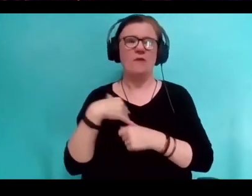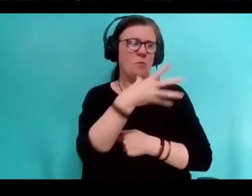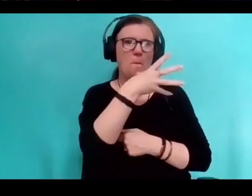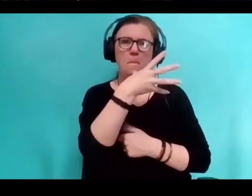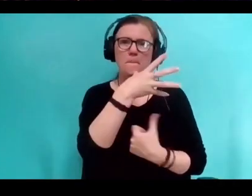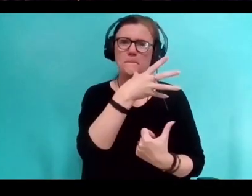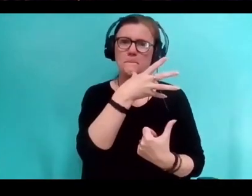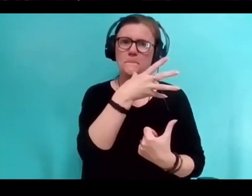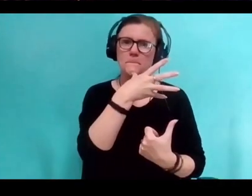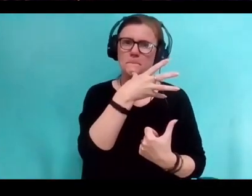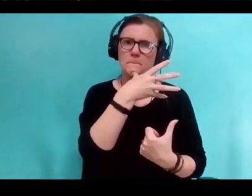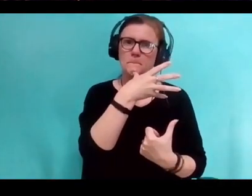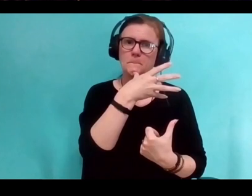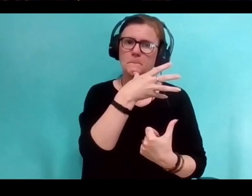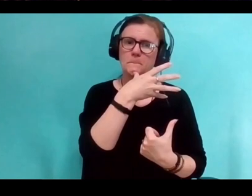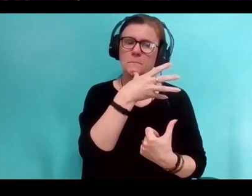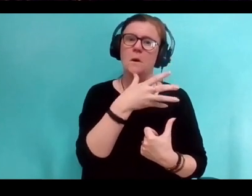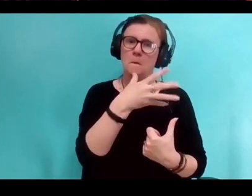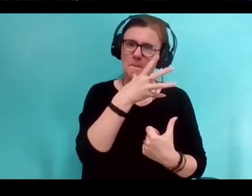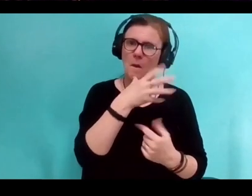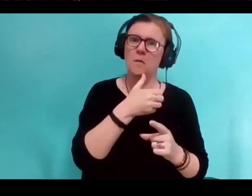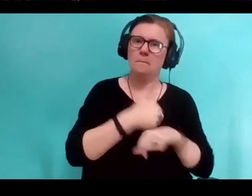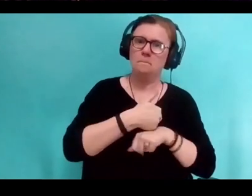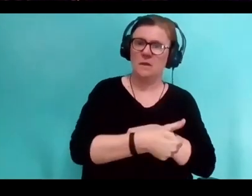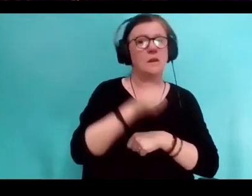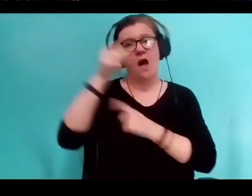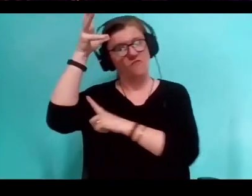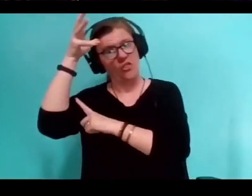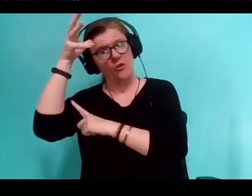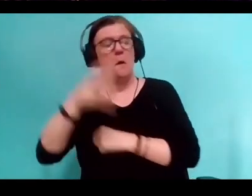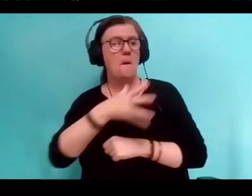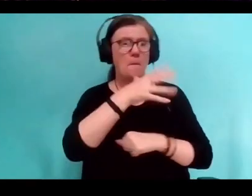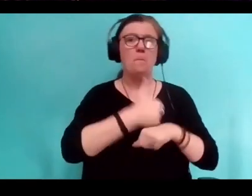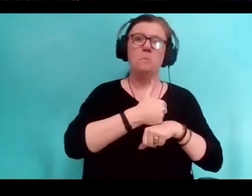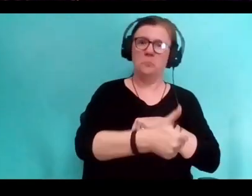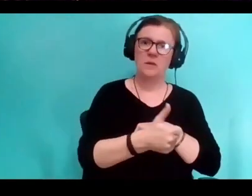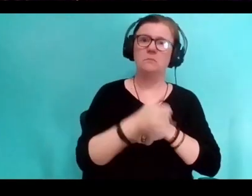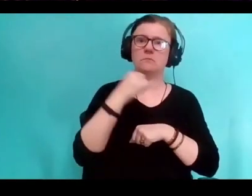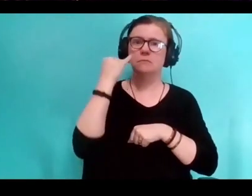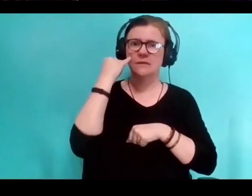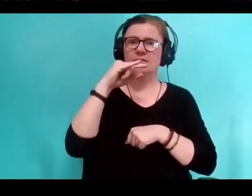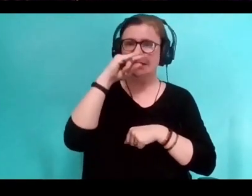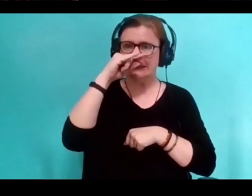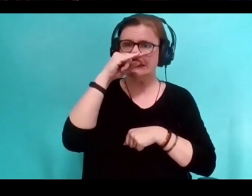By mothers, consciously or unconsciously, mothers not fathers, consciously or unconsciously, not loving the kids enough.